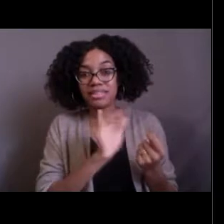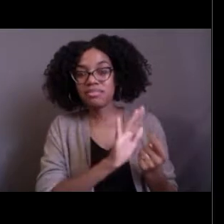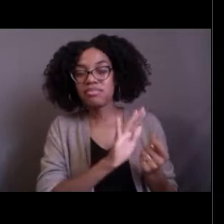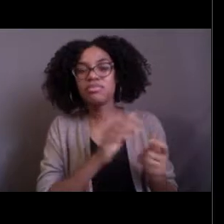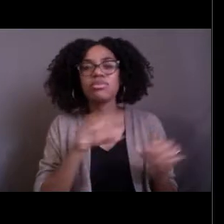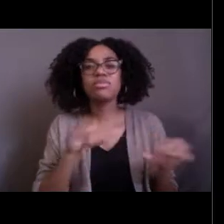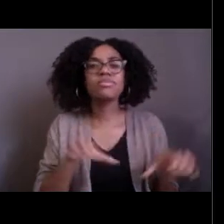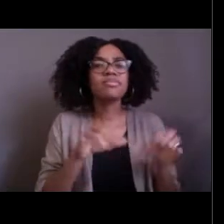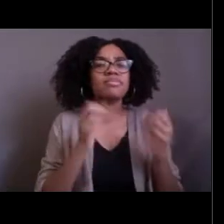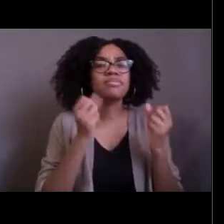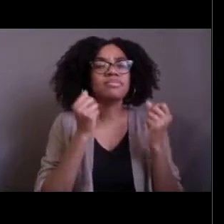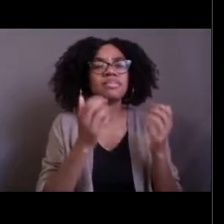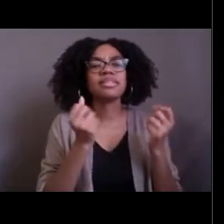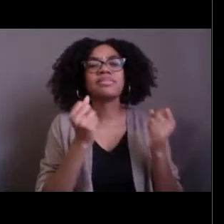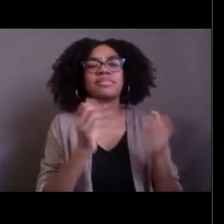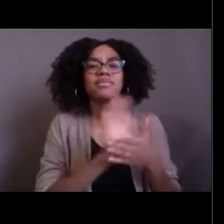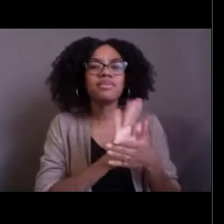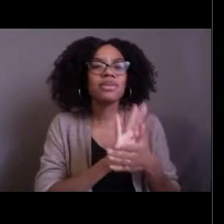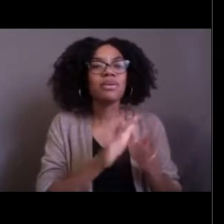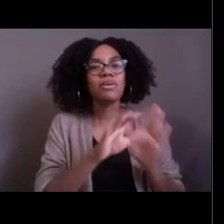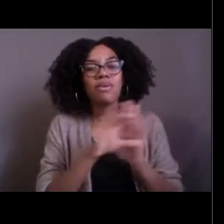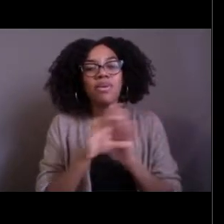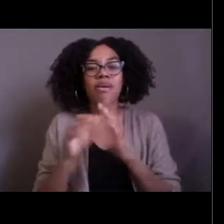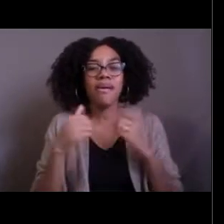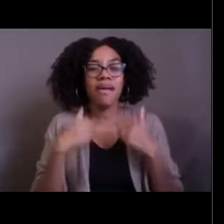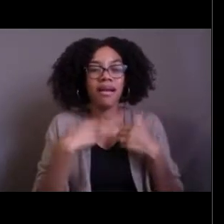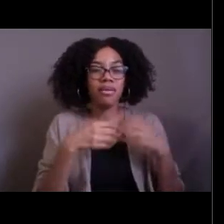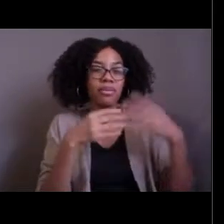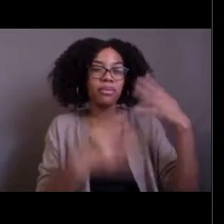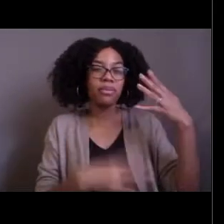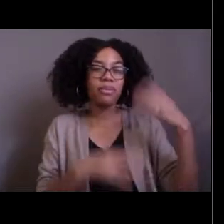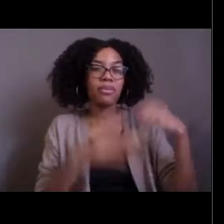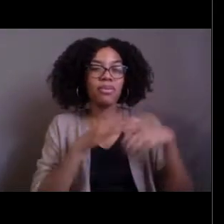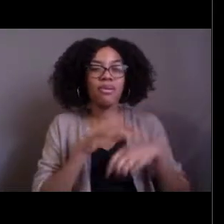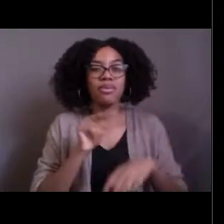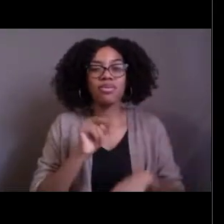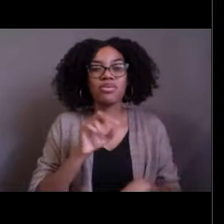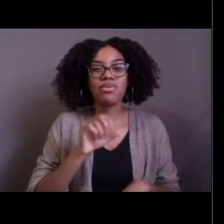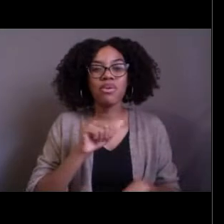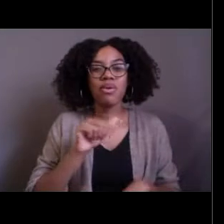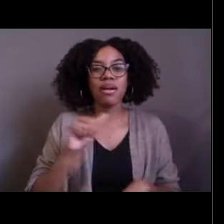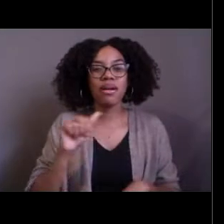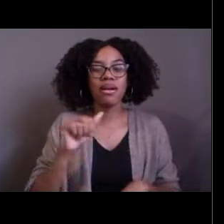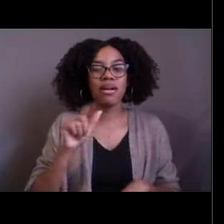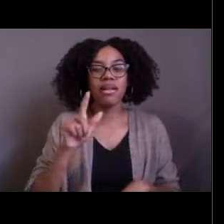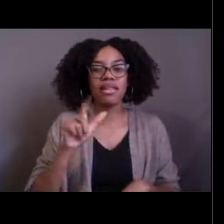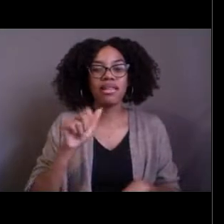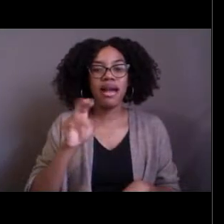So take a look at all the resources that we have on the NOAA live website as well and I encourage everyone next week,